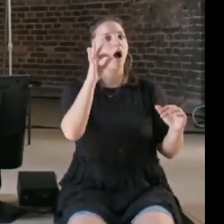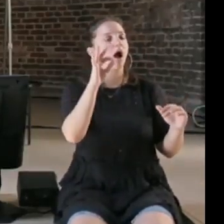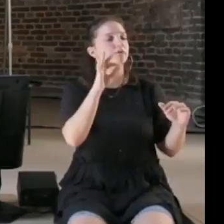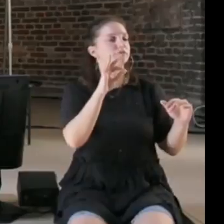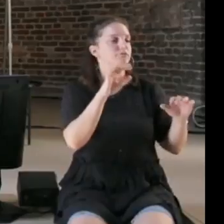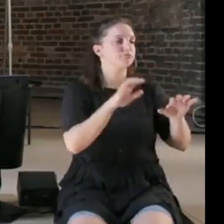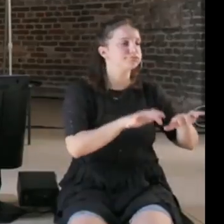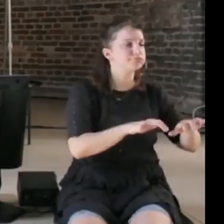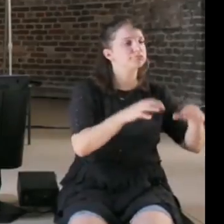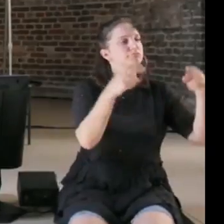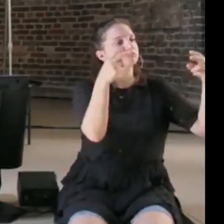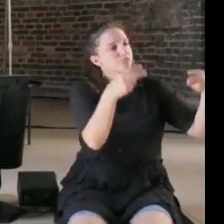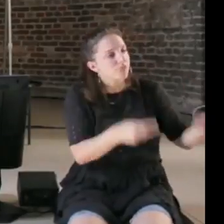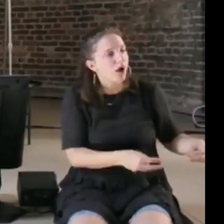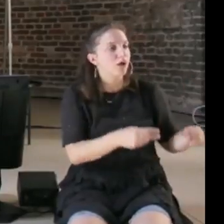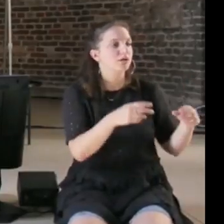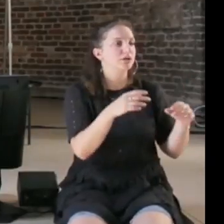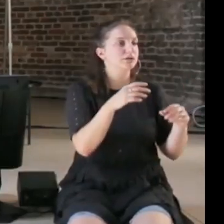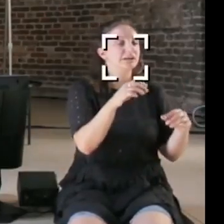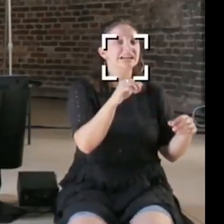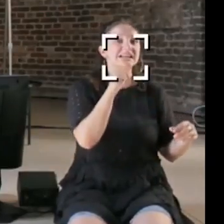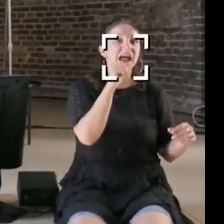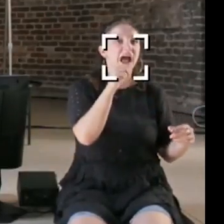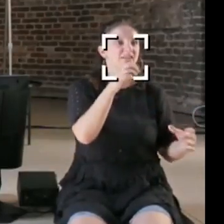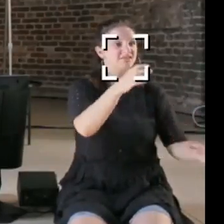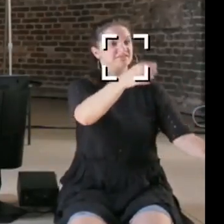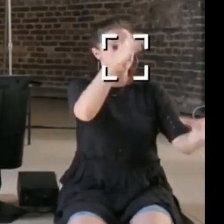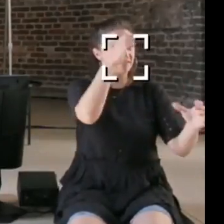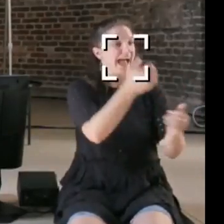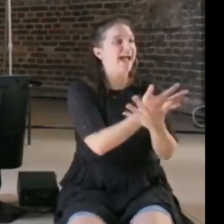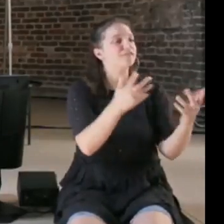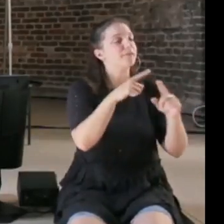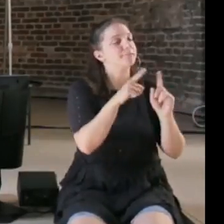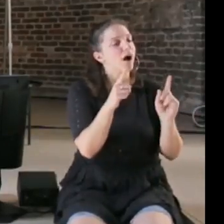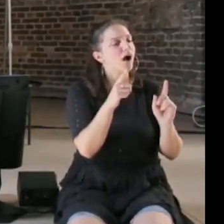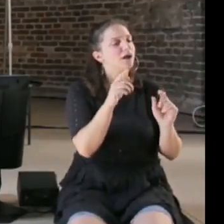but you need to understand how they influence you, how other people build something around